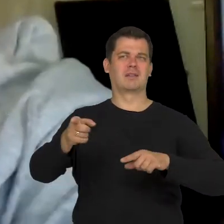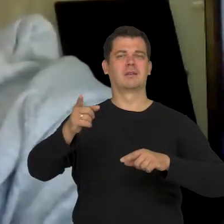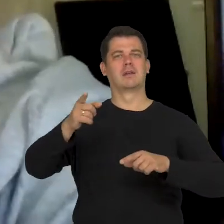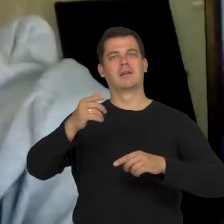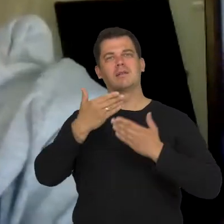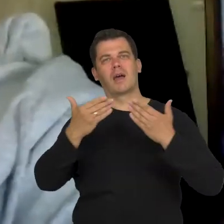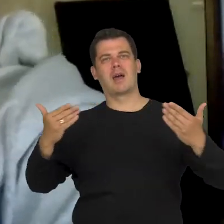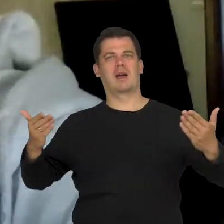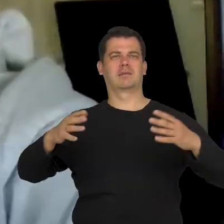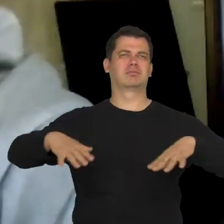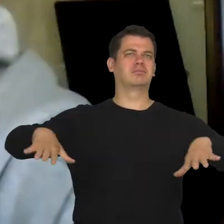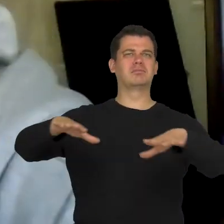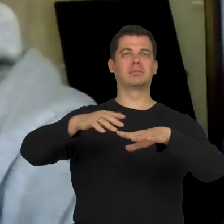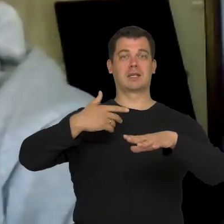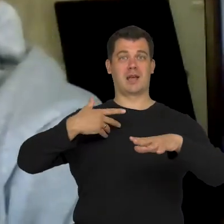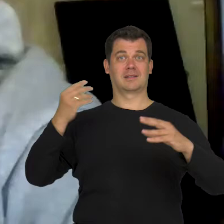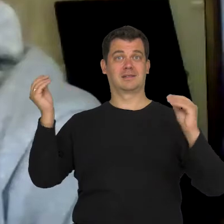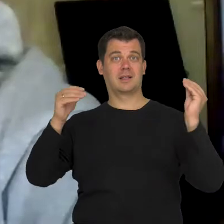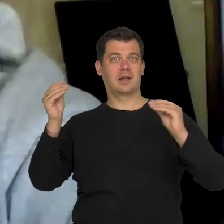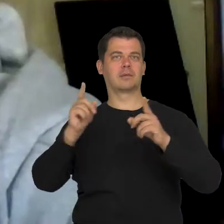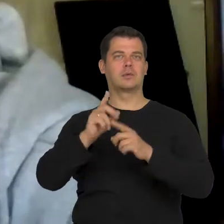as a scenographer, curator, an artist etc.